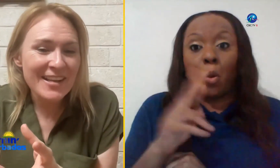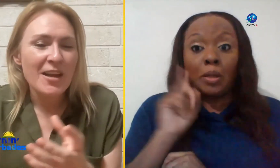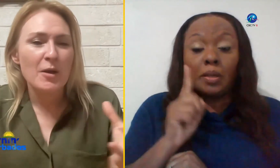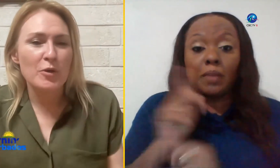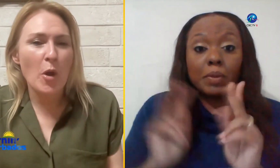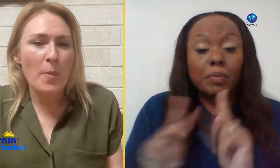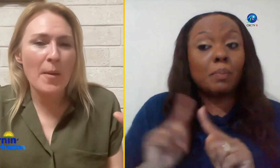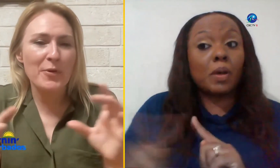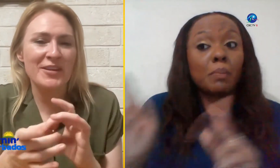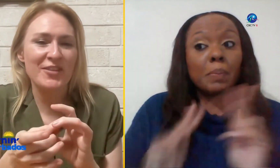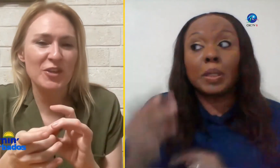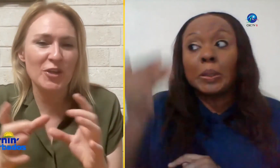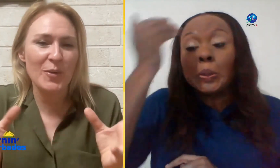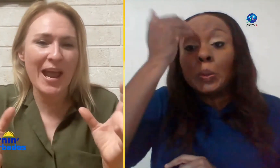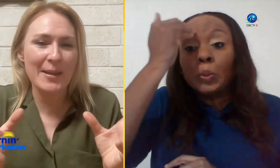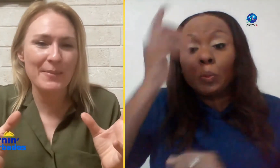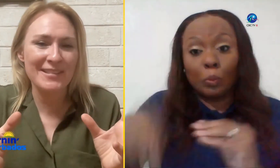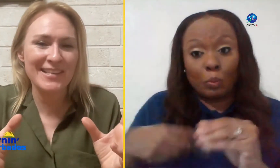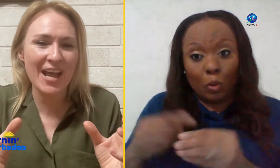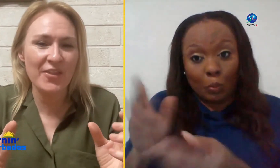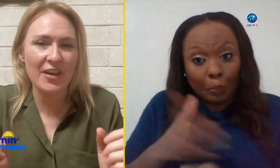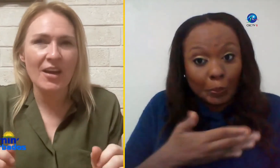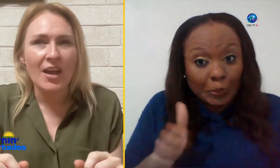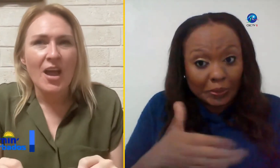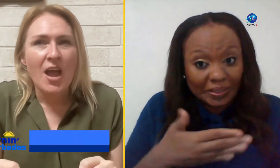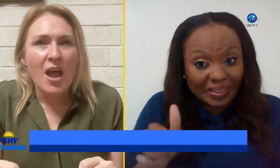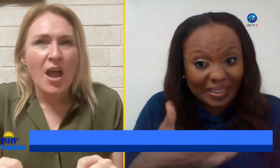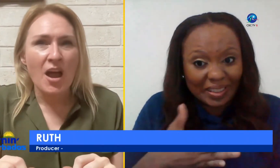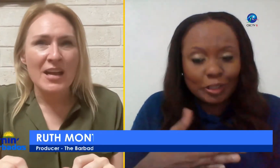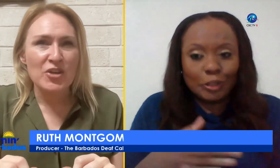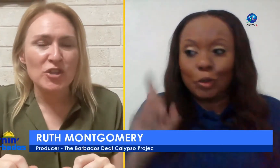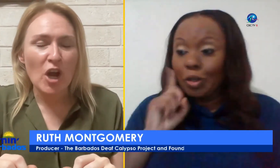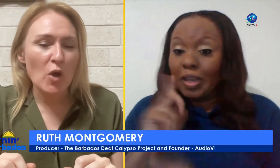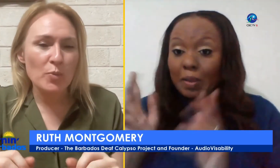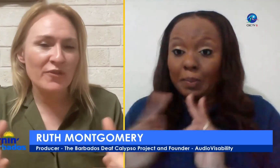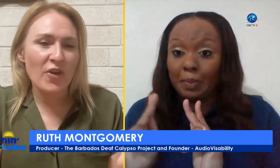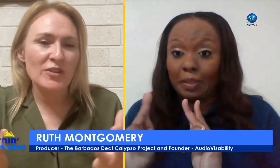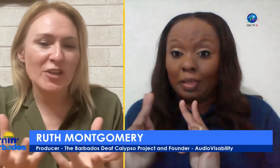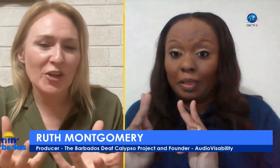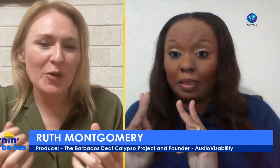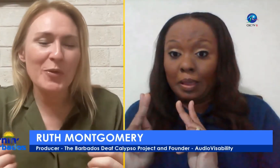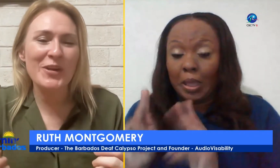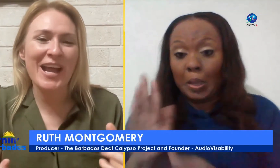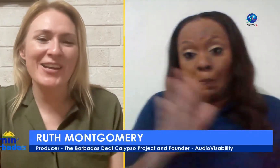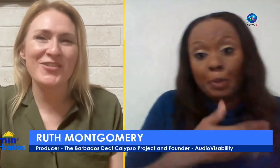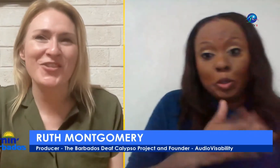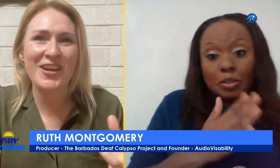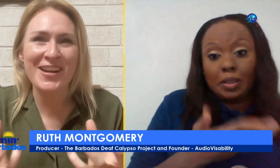it is they're by putting the two elements together I just hoped Foster communication